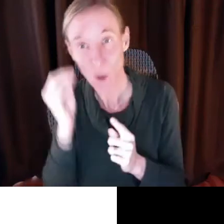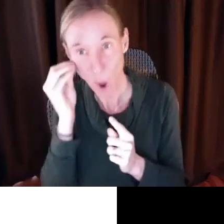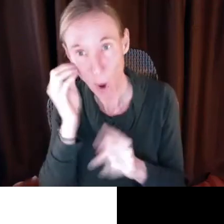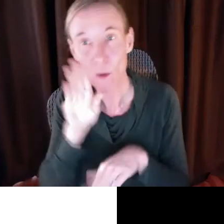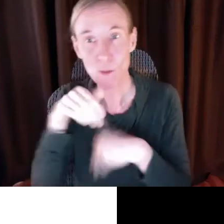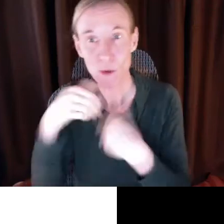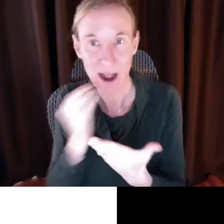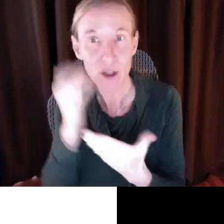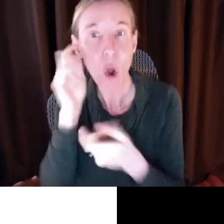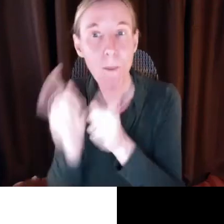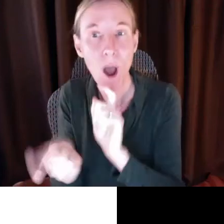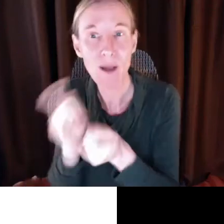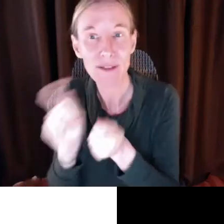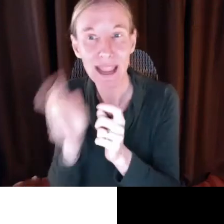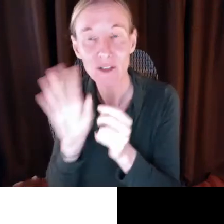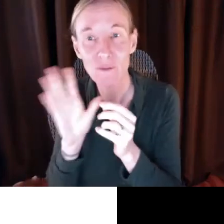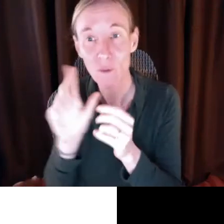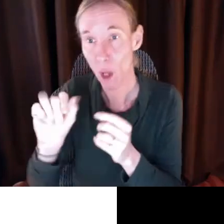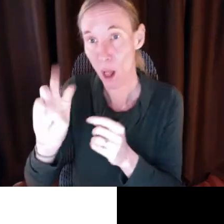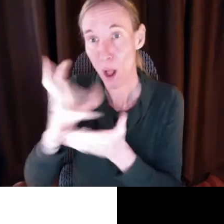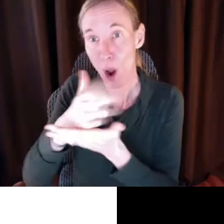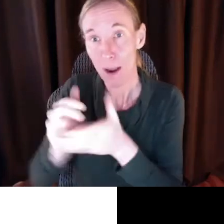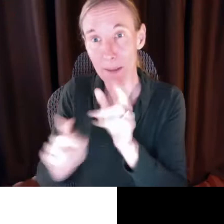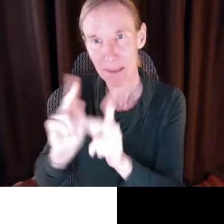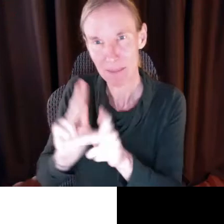including really taking on access to